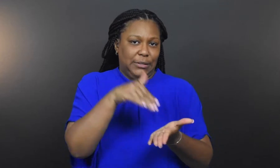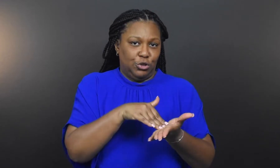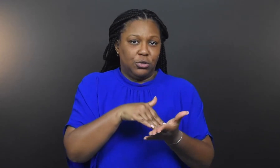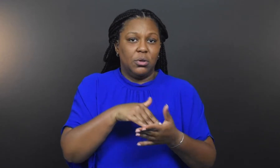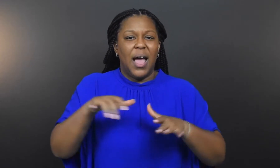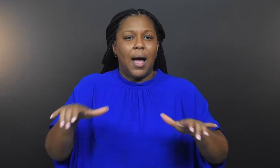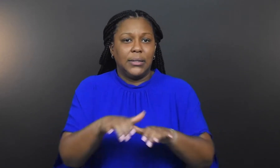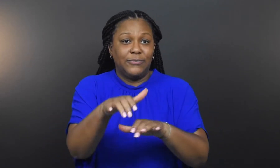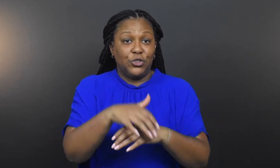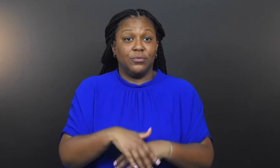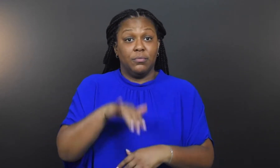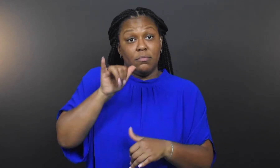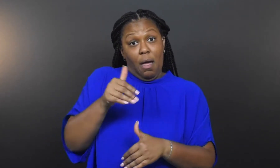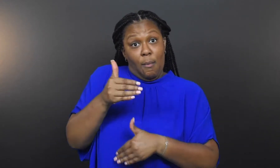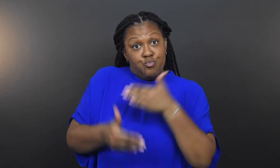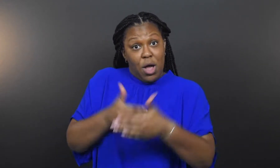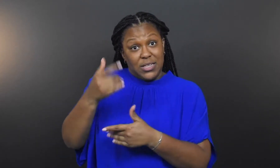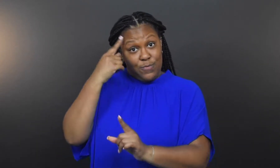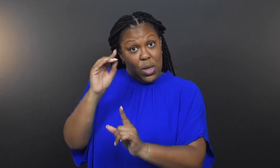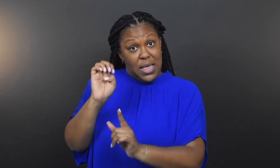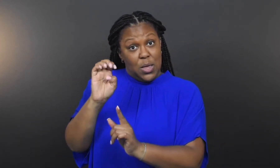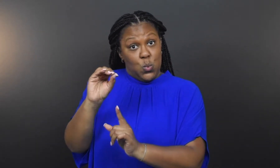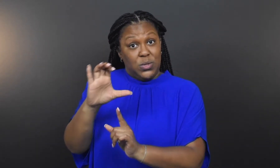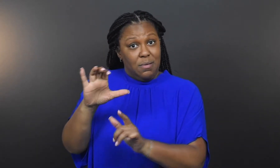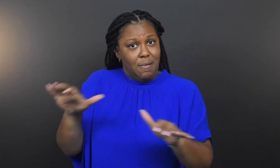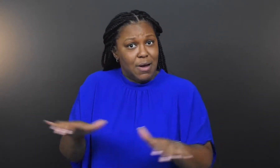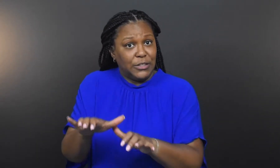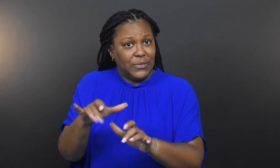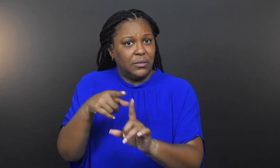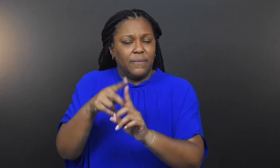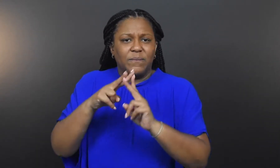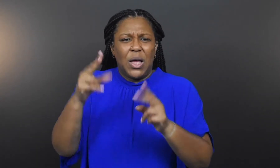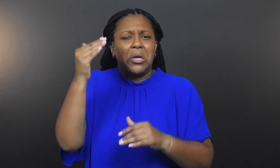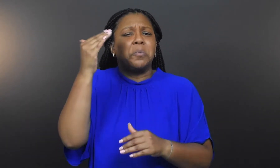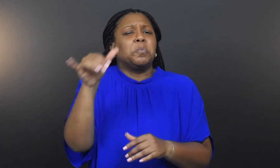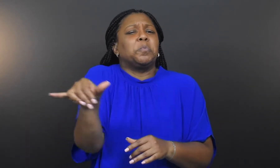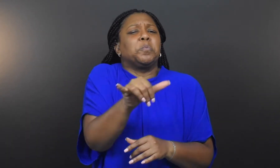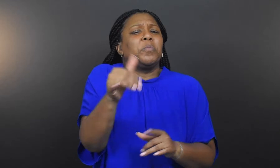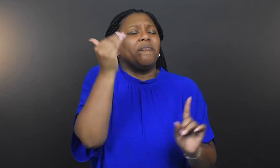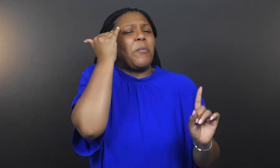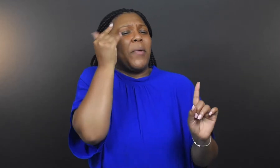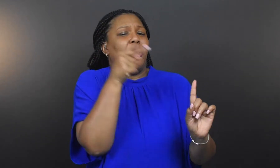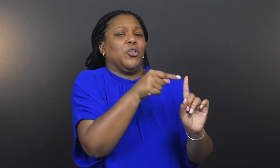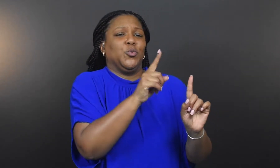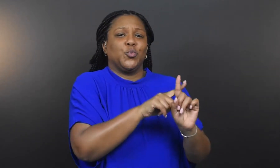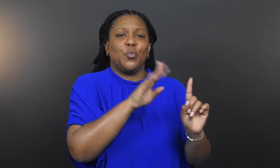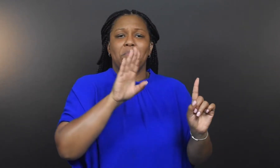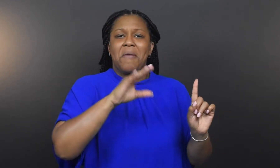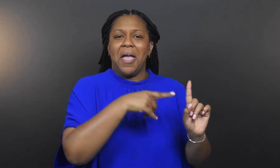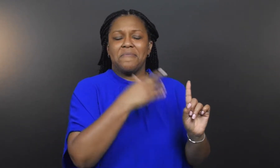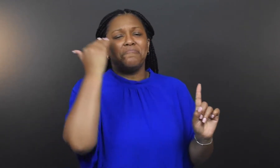for Emergency Operation Center (EOC) activation.